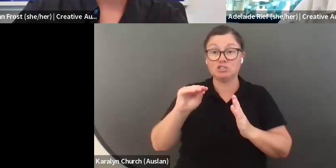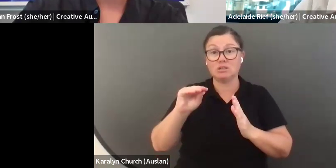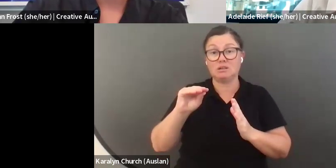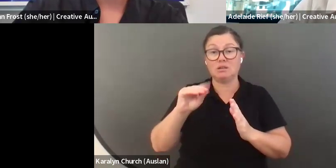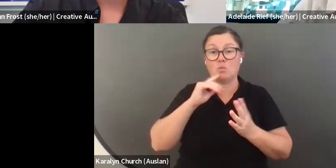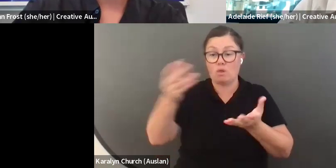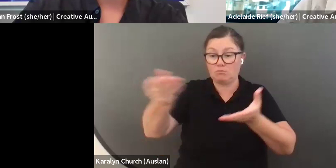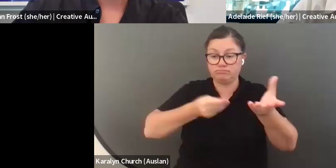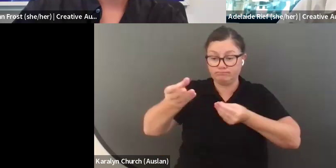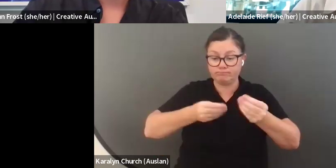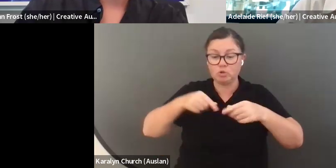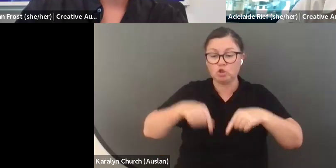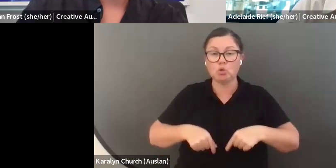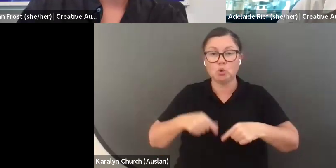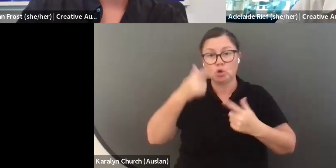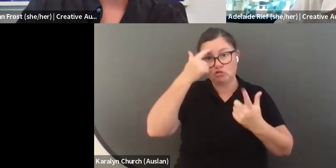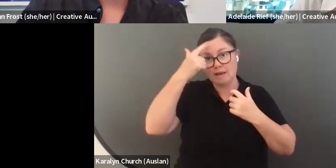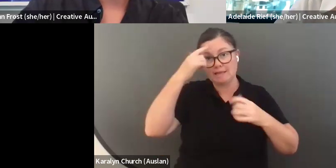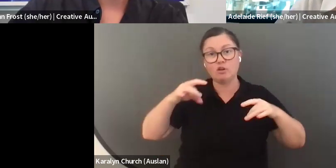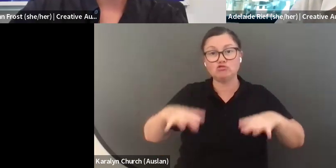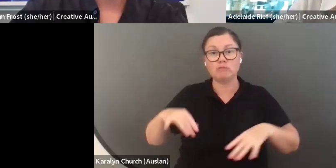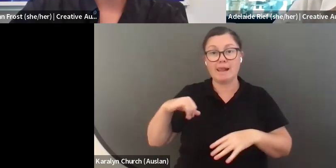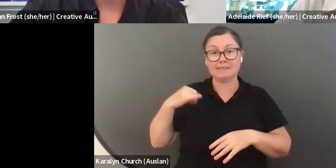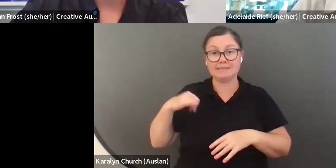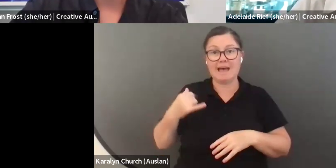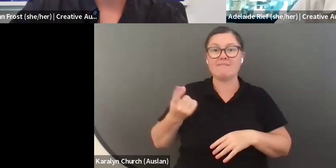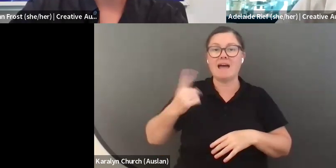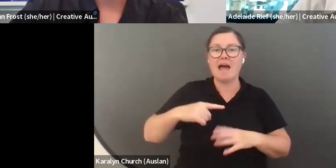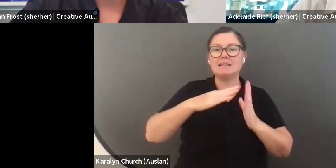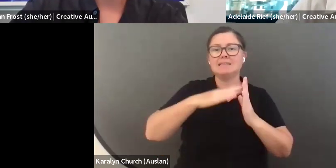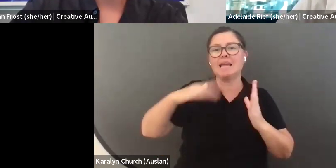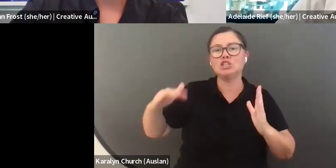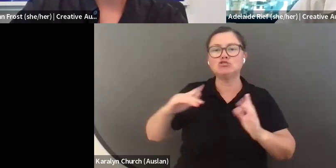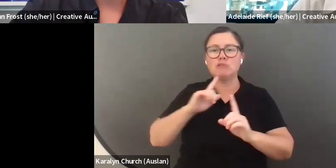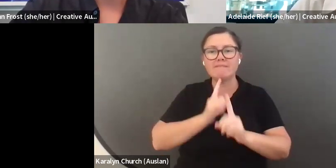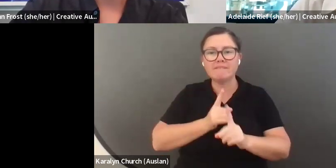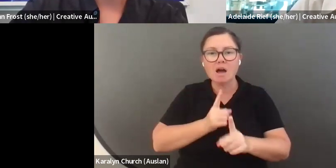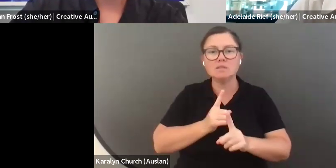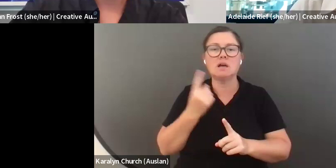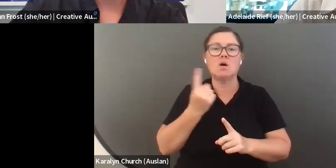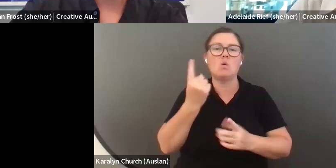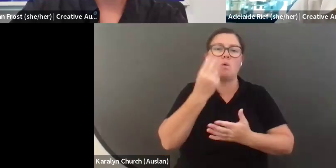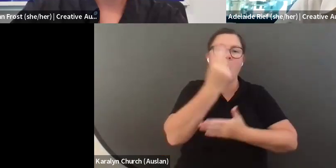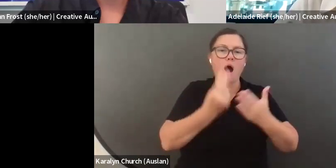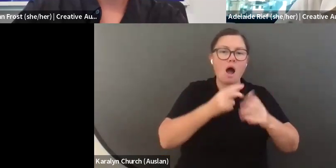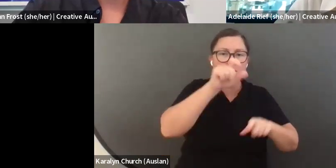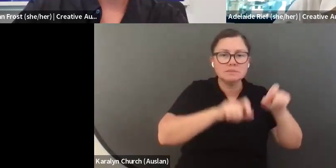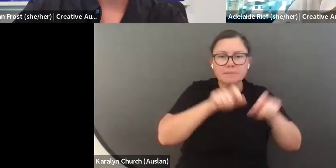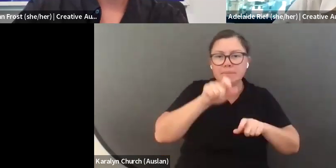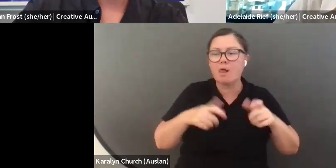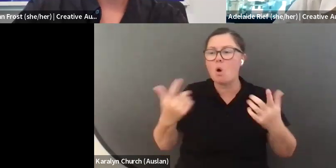by Creative Australia staff. And also by industry advisers who are artists and creative workers who are